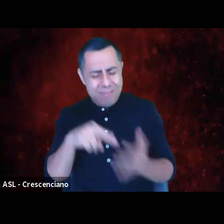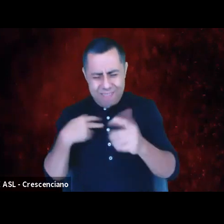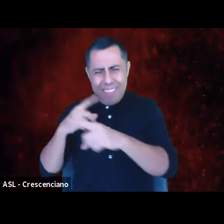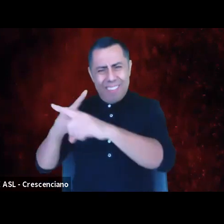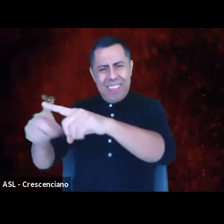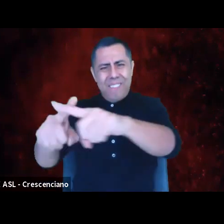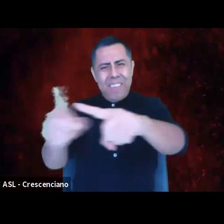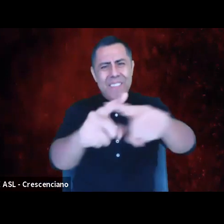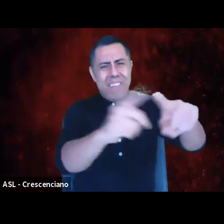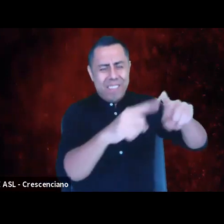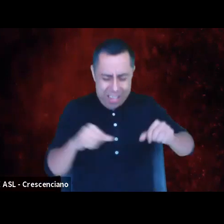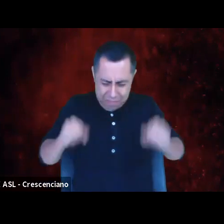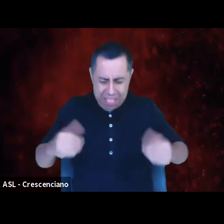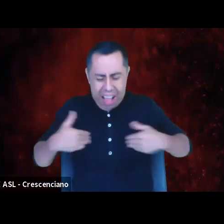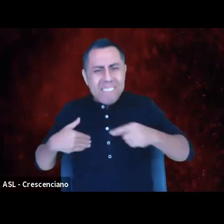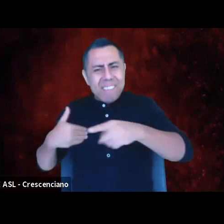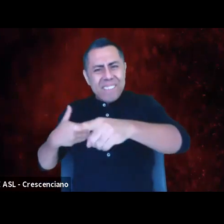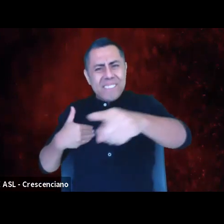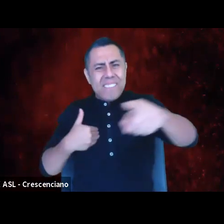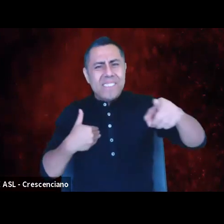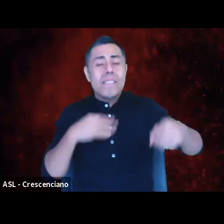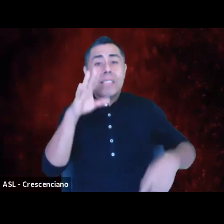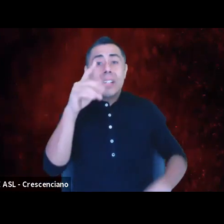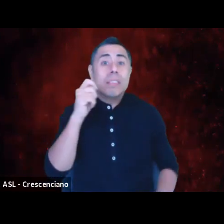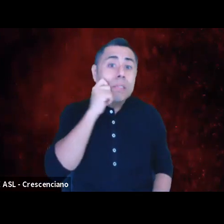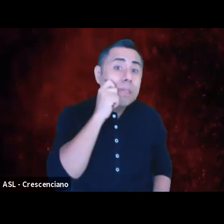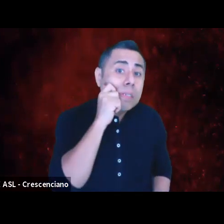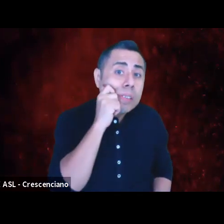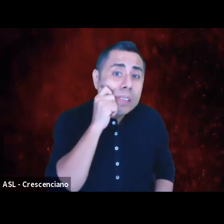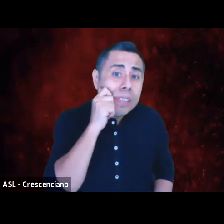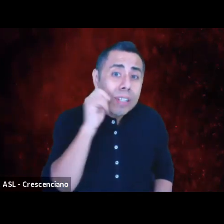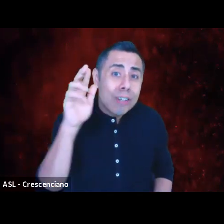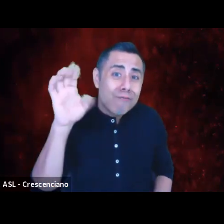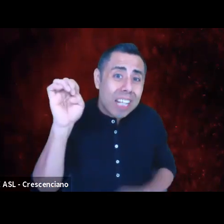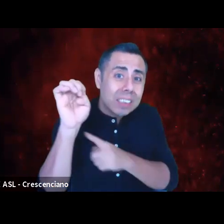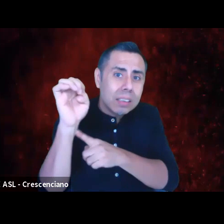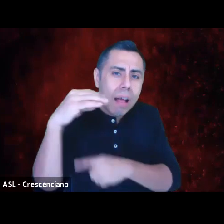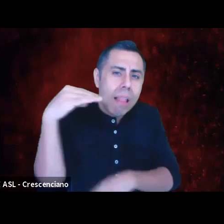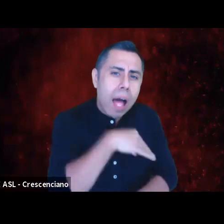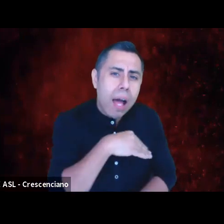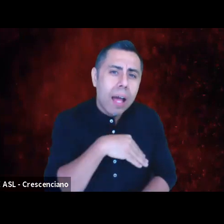Our skin has different colors and shades, that's true, but what we've made skin color mean, that's a lie.